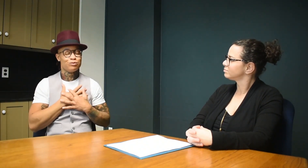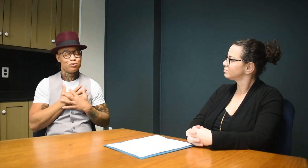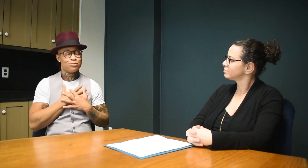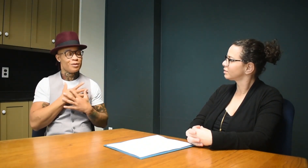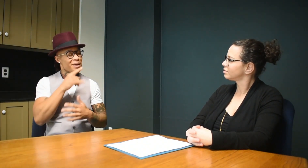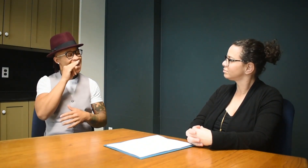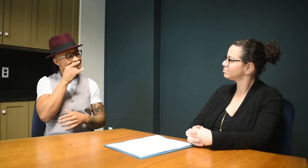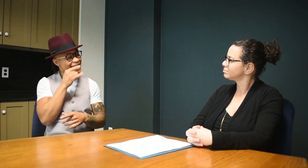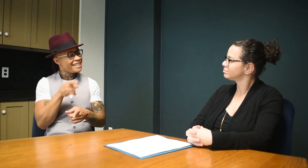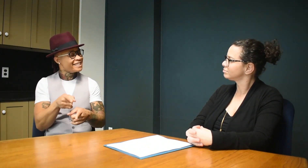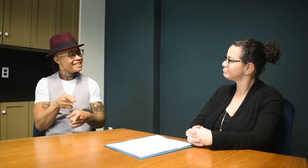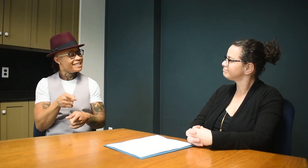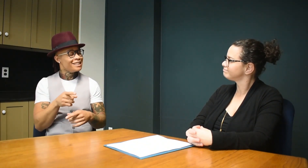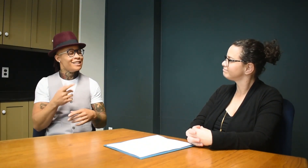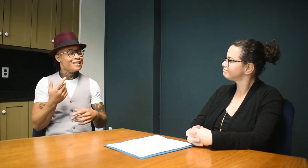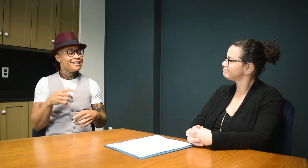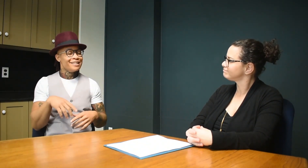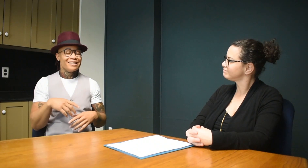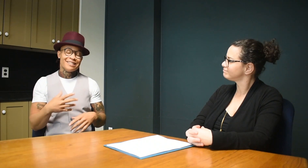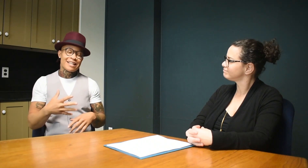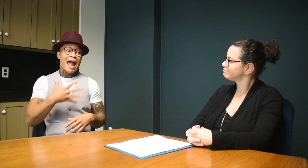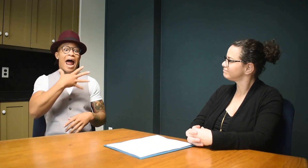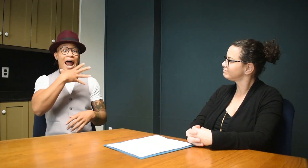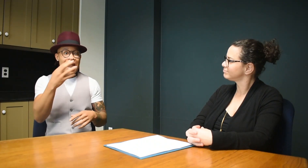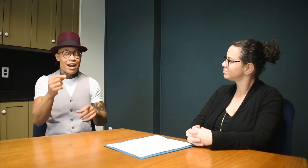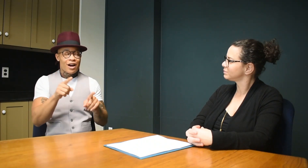They're my heart; they're my kids.